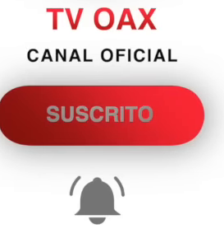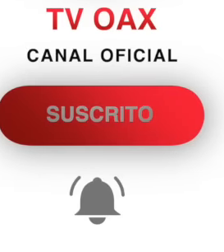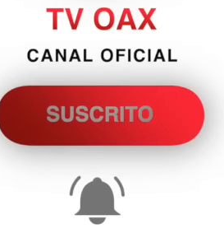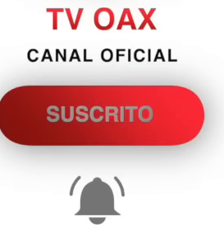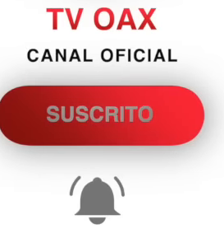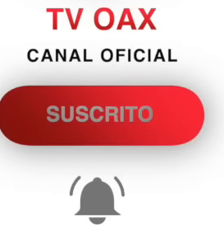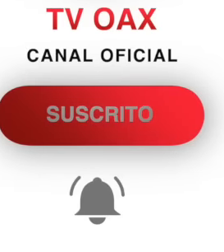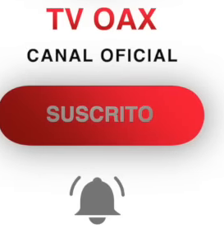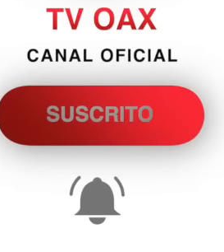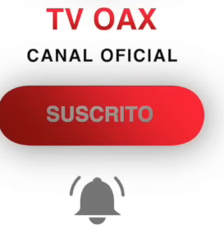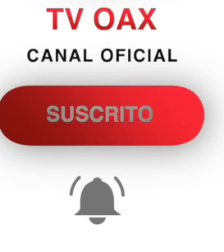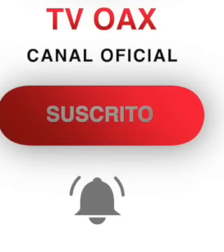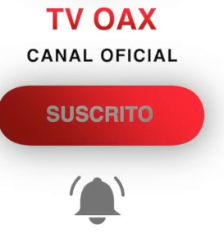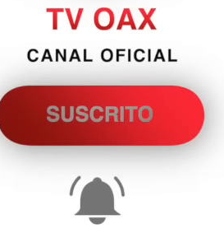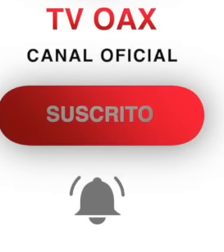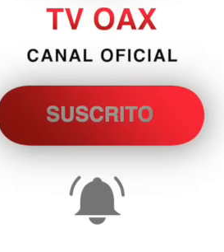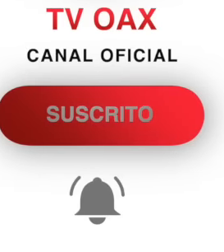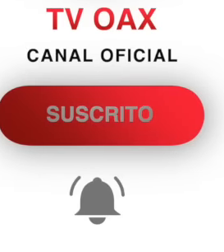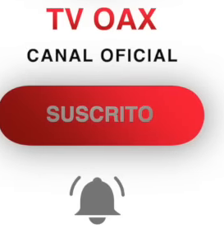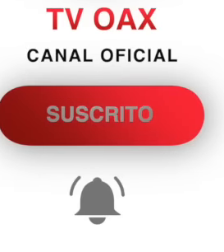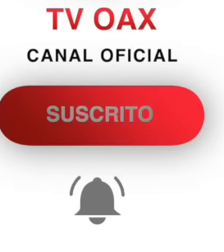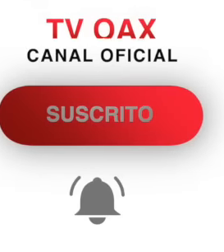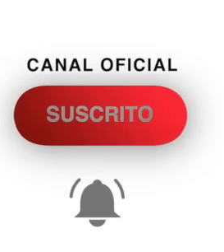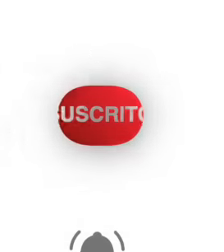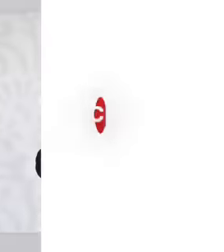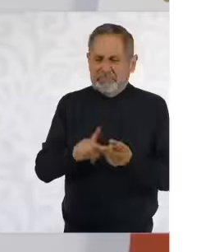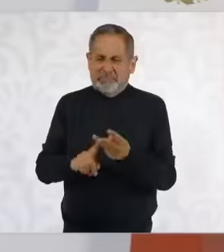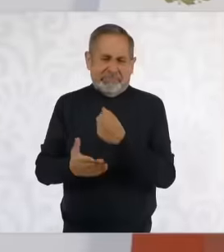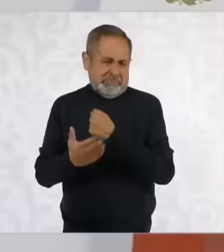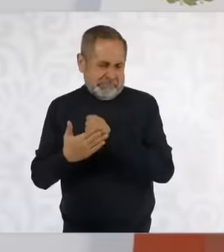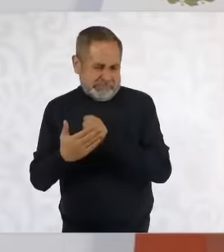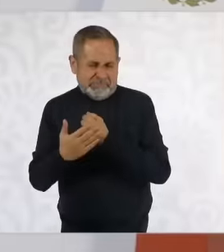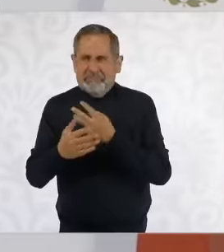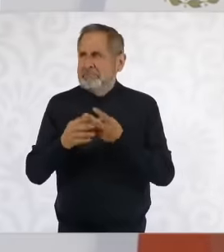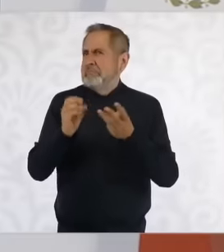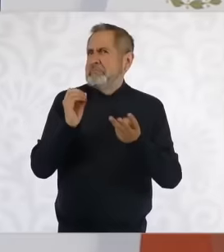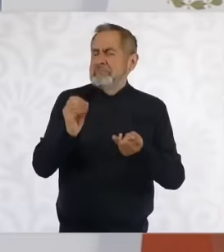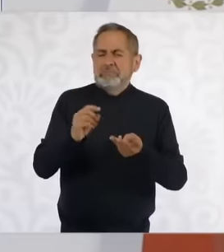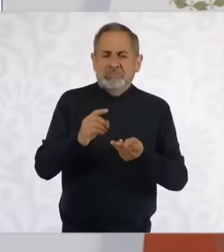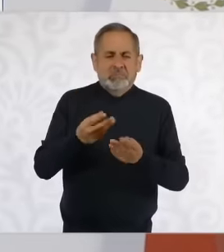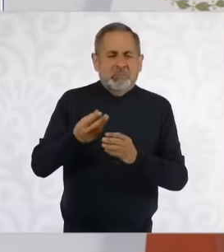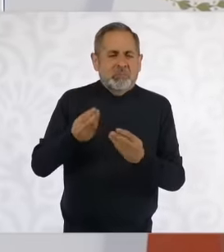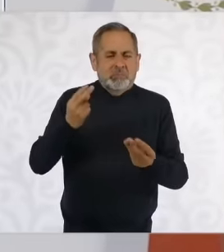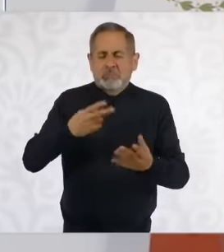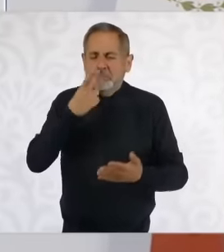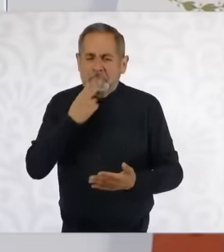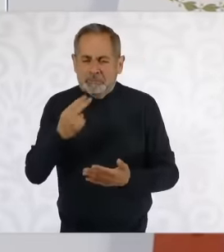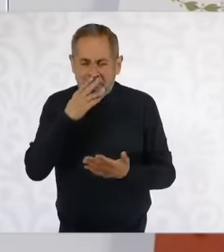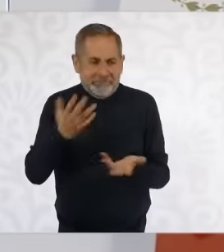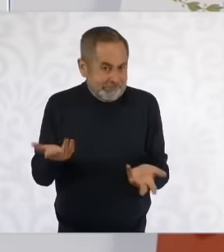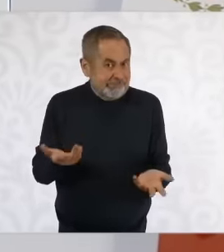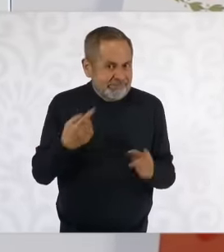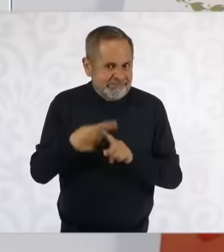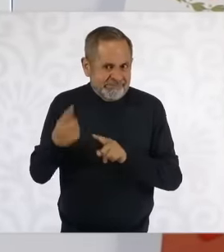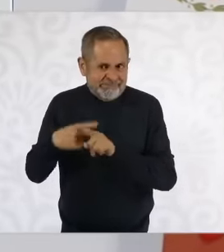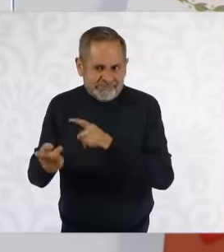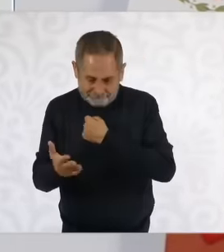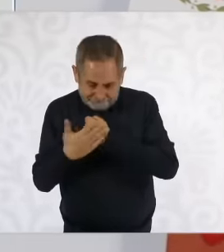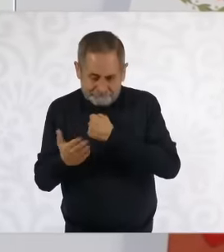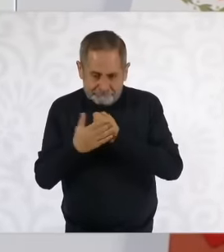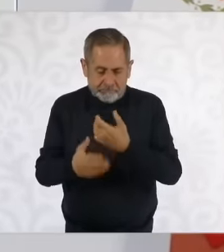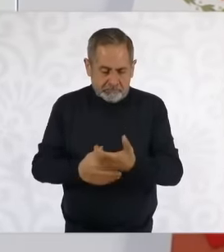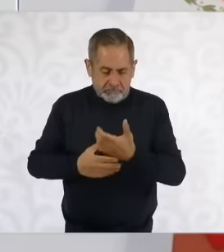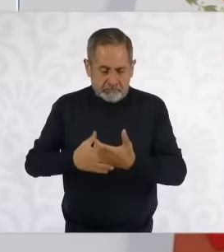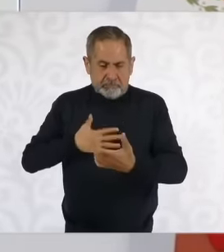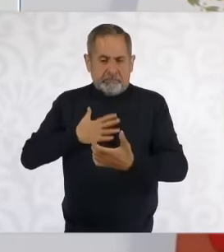has saturated fats. a lot of salt, you're going to eat a food that has a lot of sugar, so it's